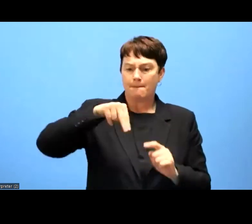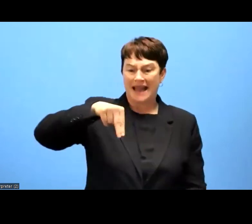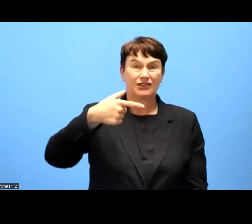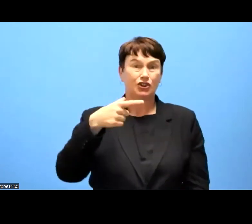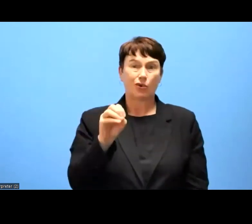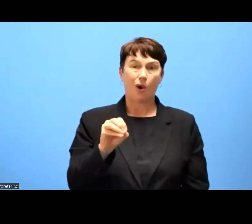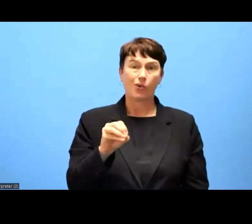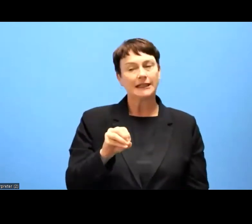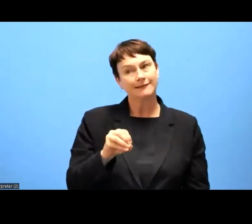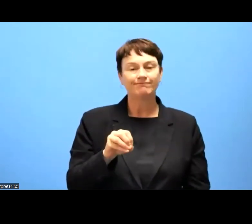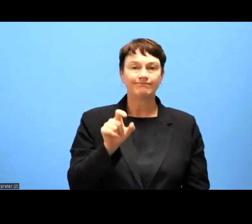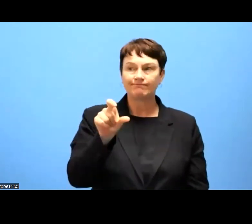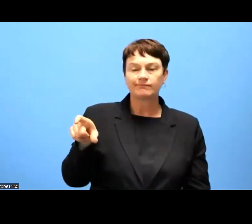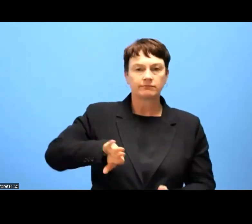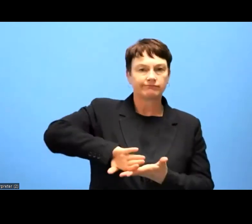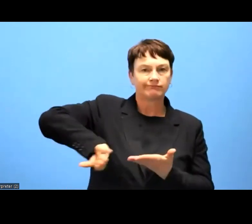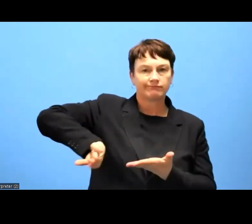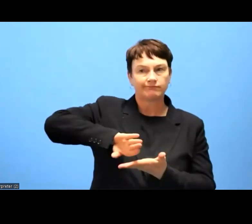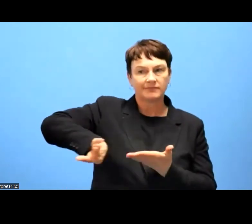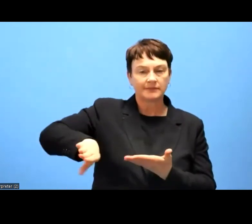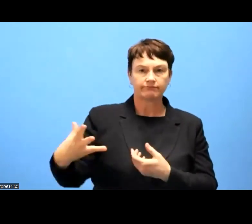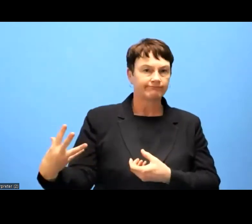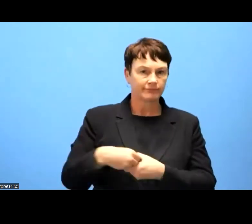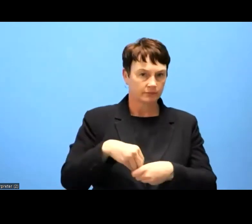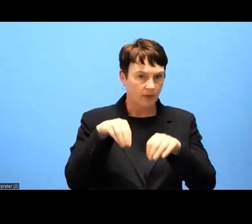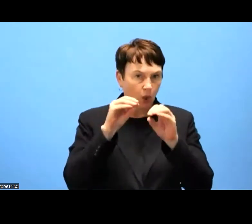providing social services for persons with disabilities. All of this wording was a bit